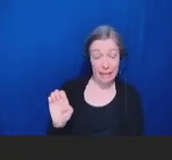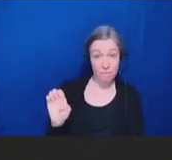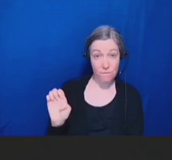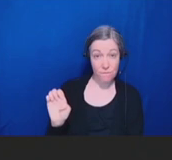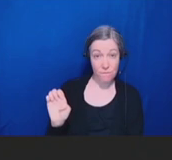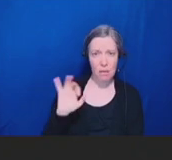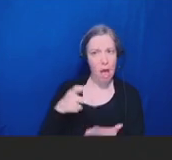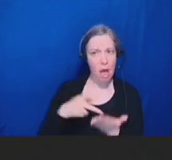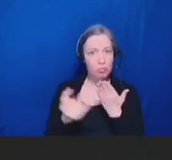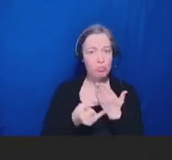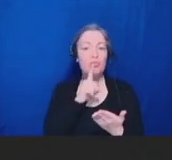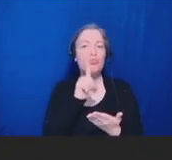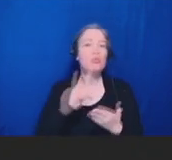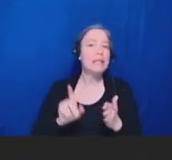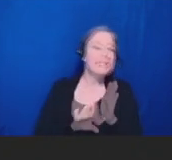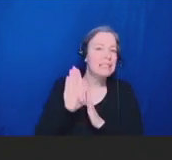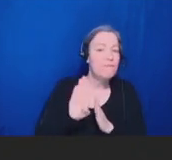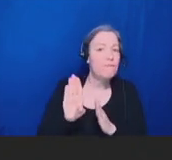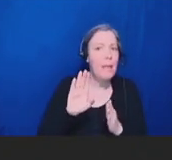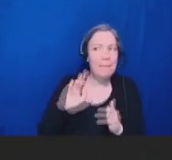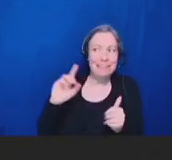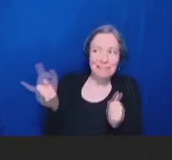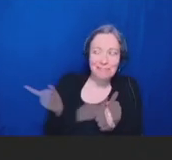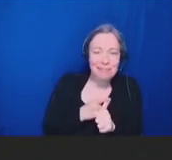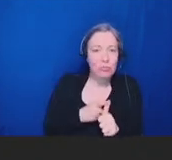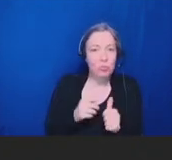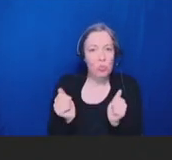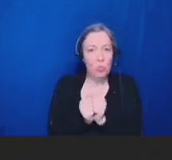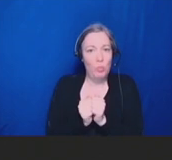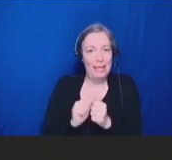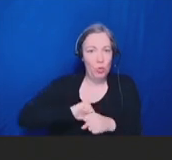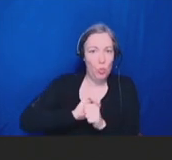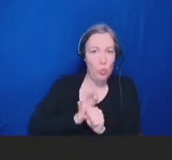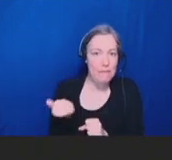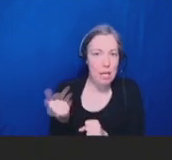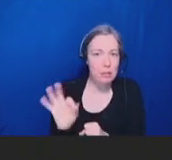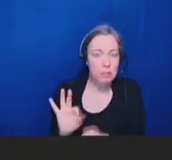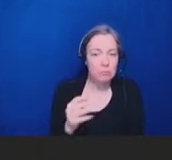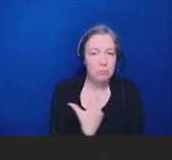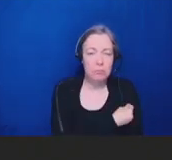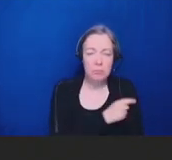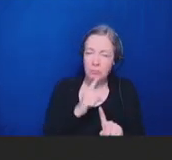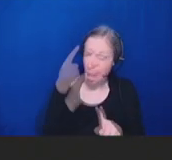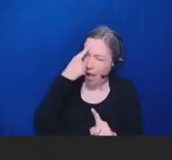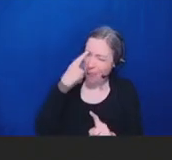project. And I think we may need to make more specific recommendations about this being